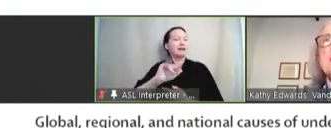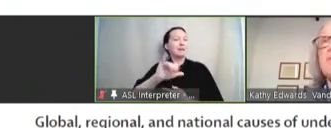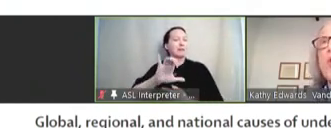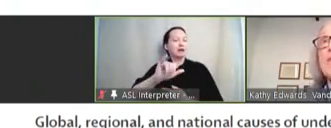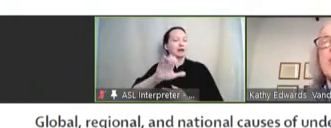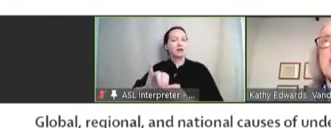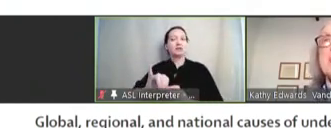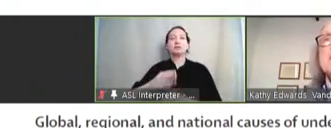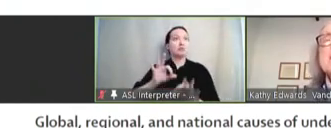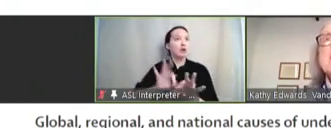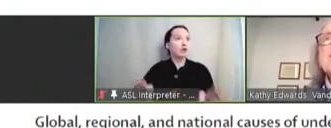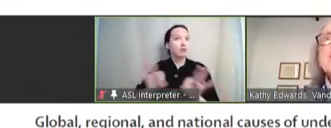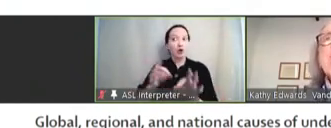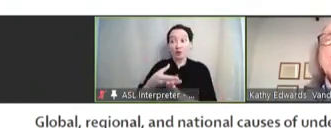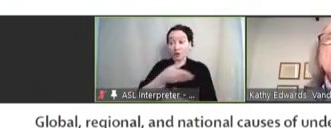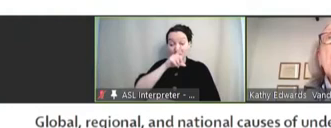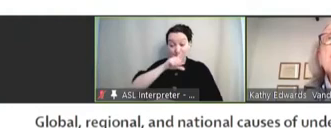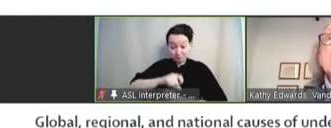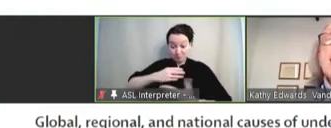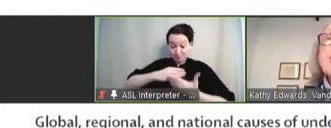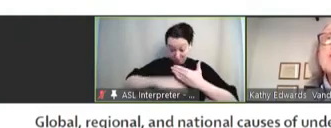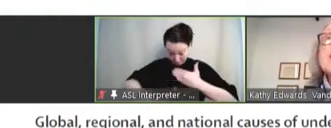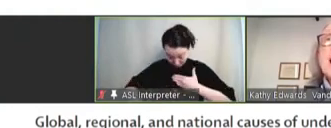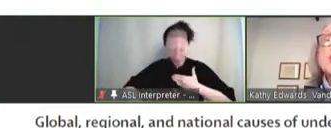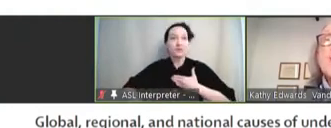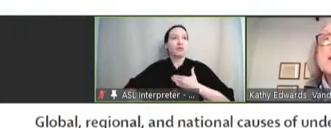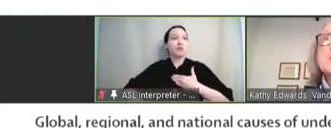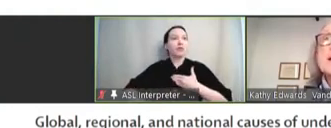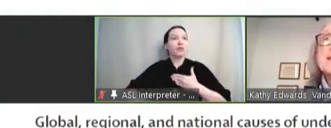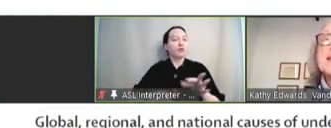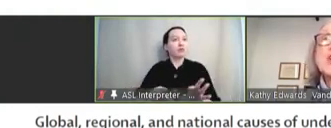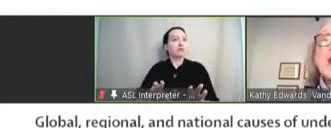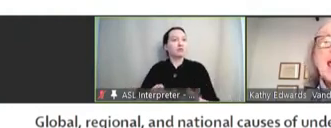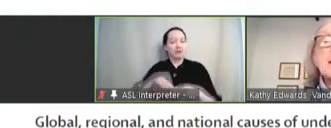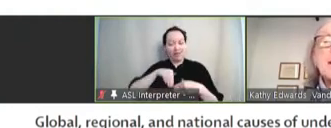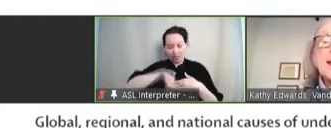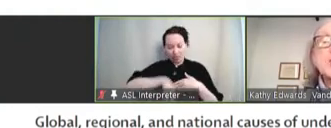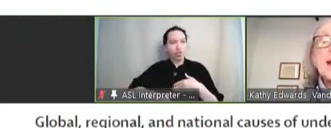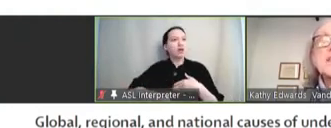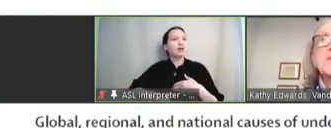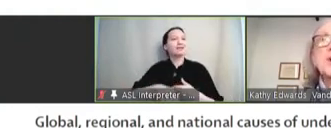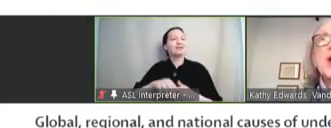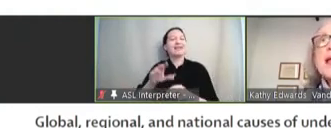before they're even delivered by their mothers, transplacental antibody transfer,